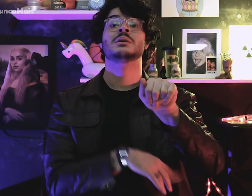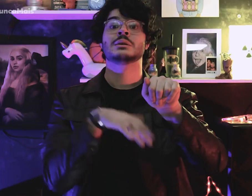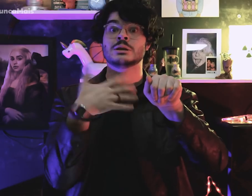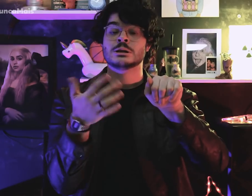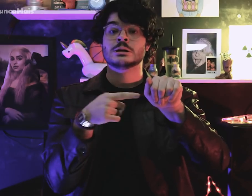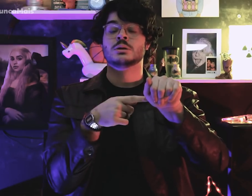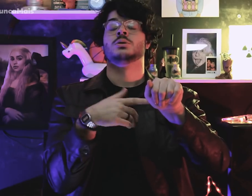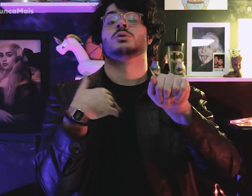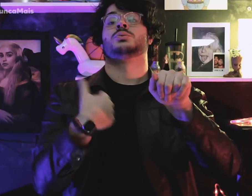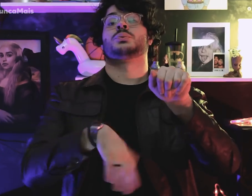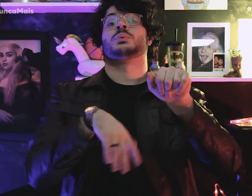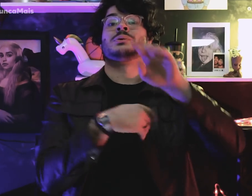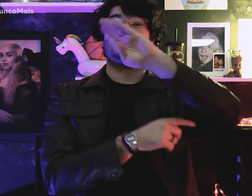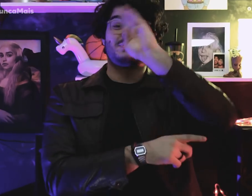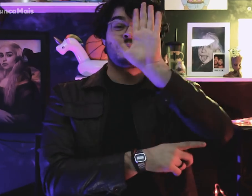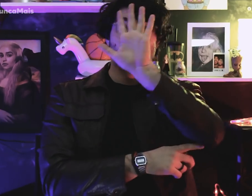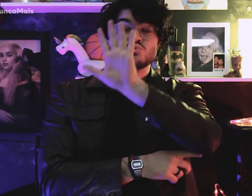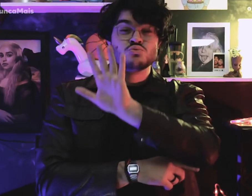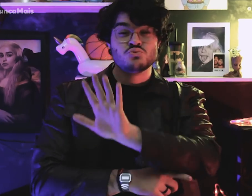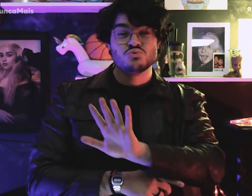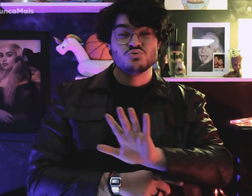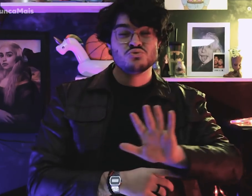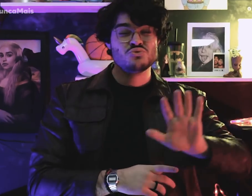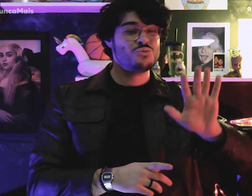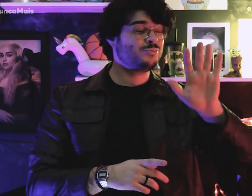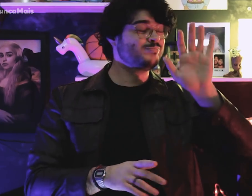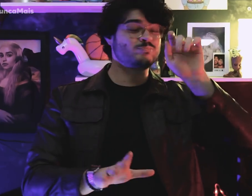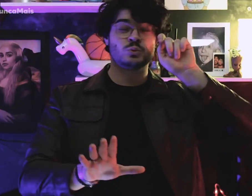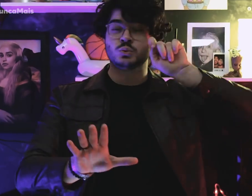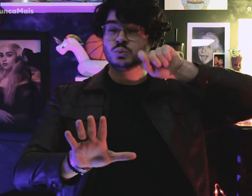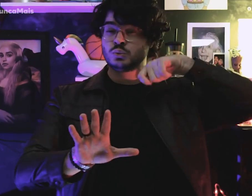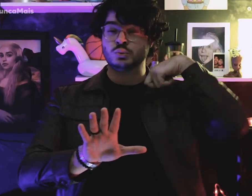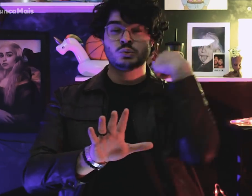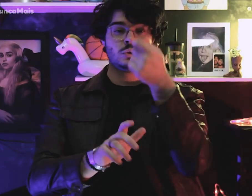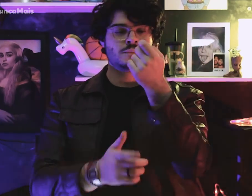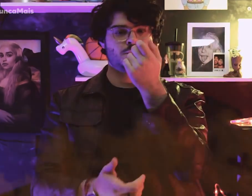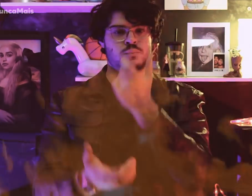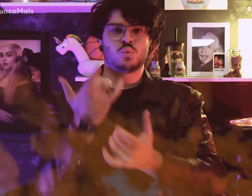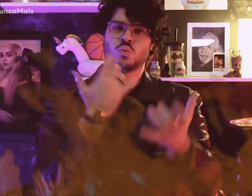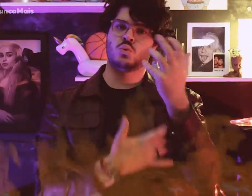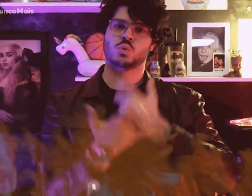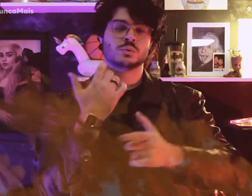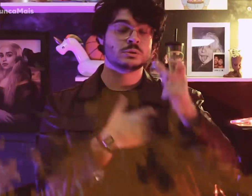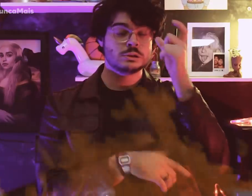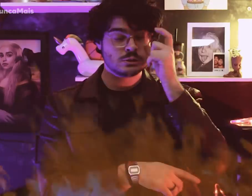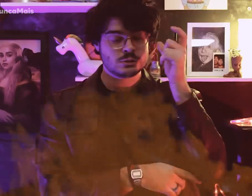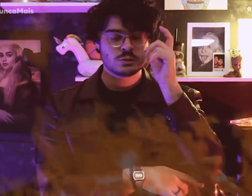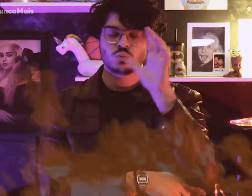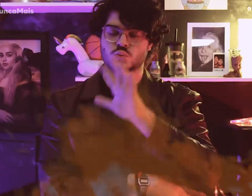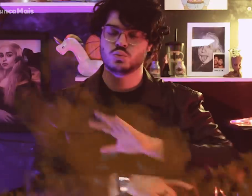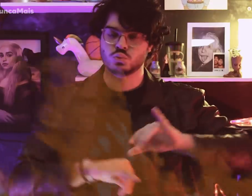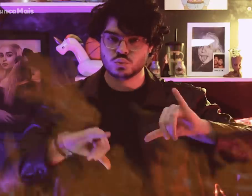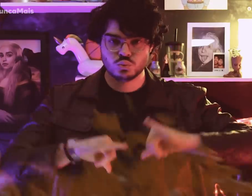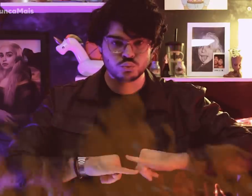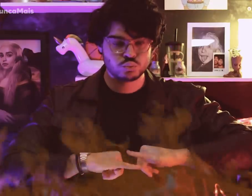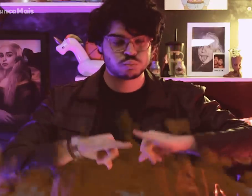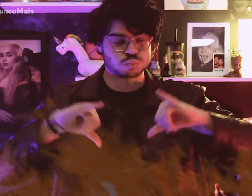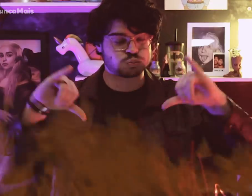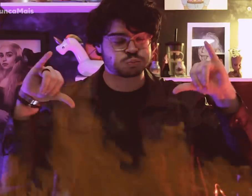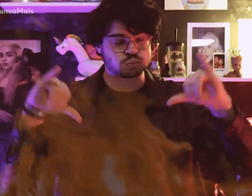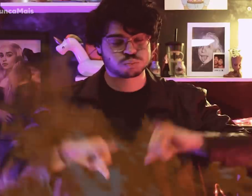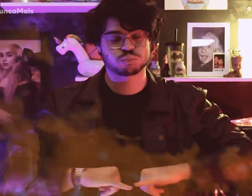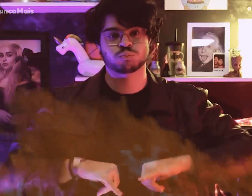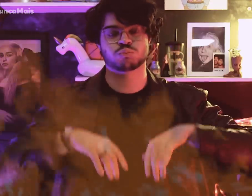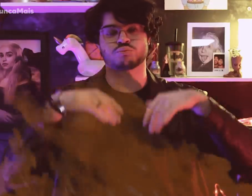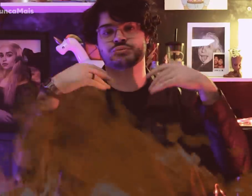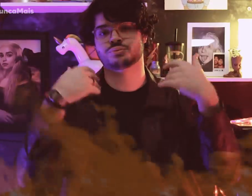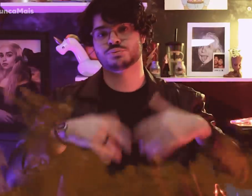The AI-5 transformed the country in hell!